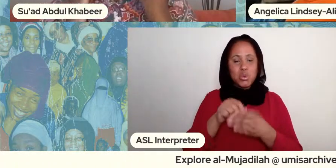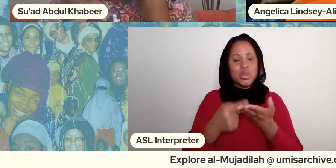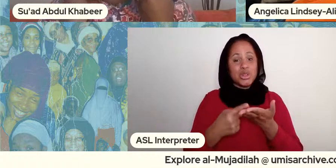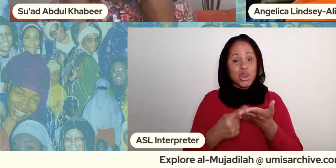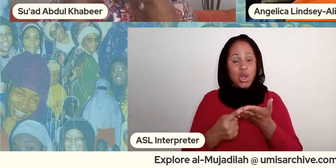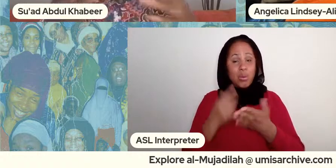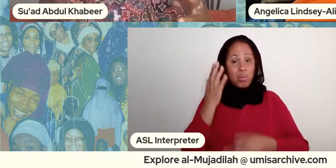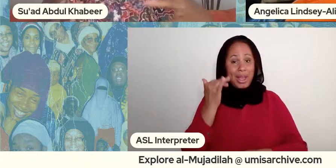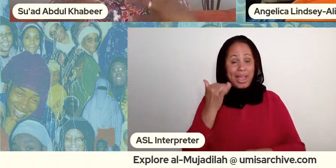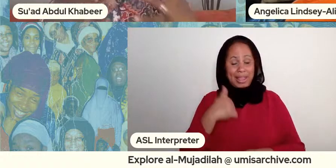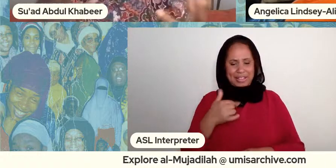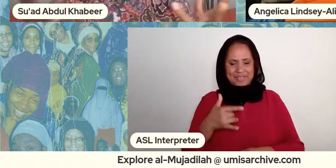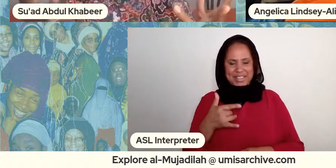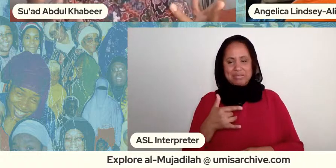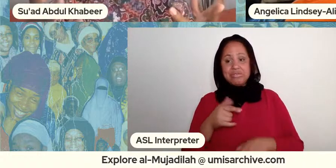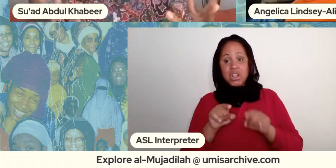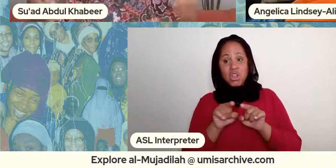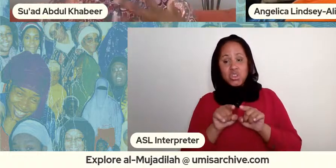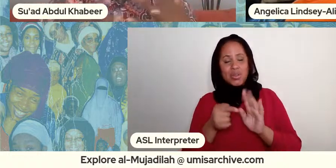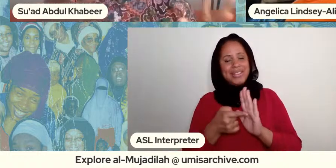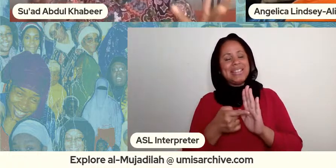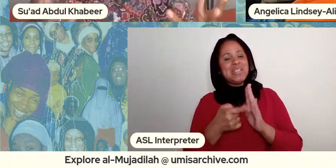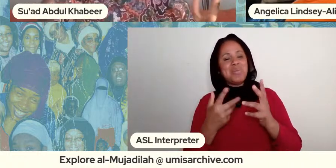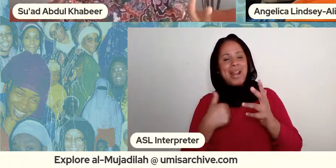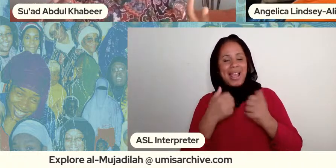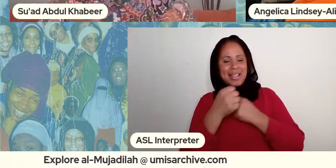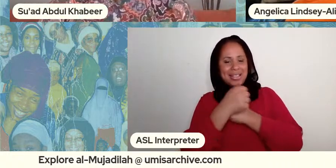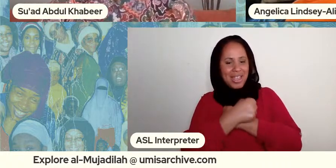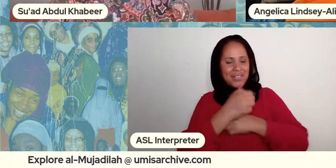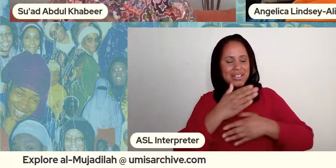also because and and this is what i love about some of this archival work too